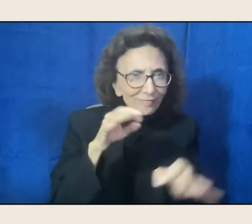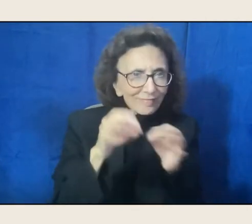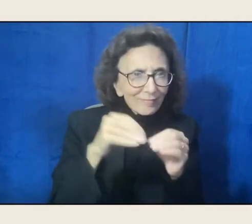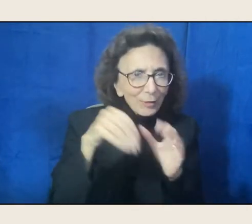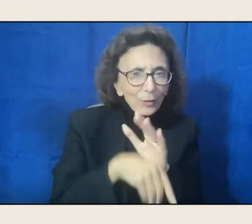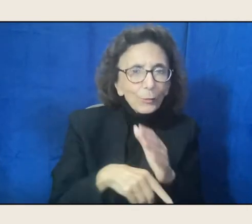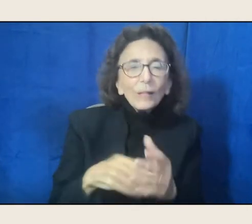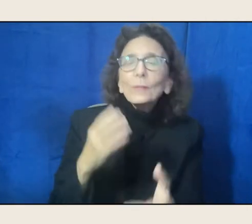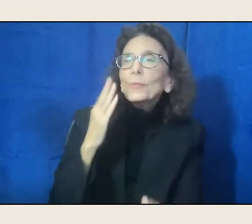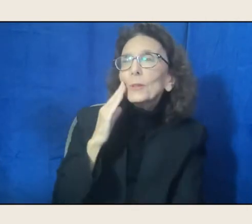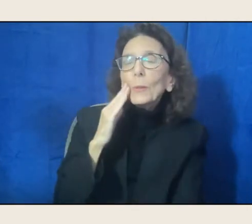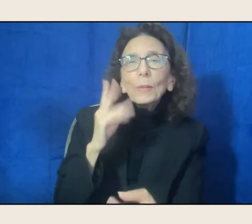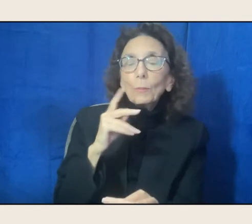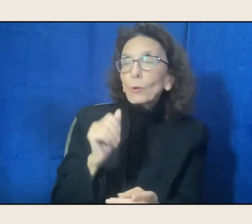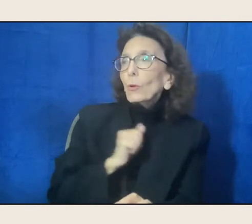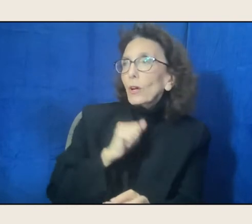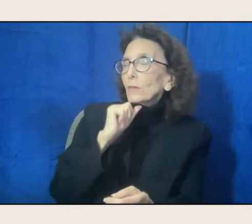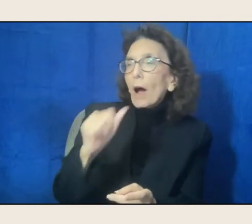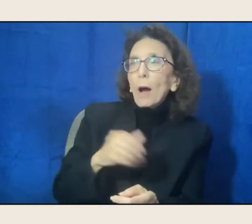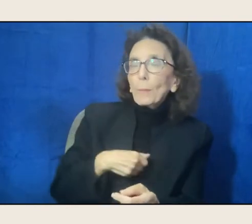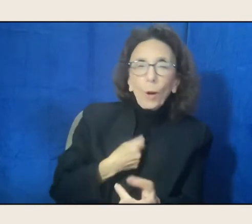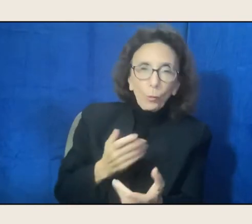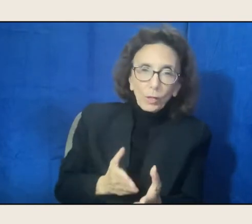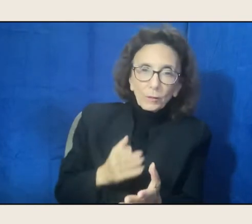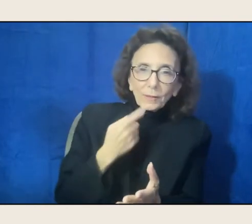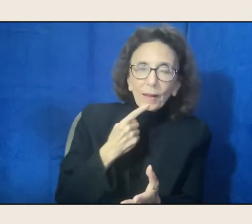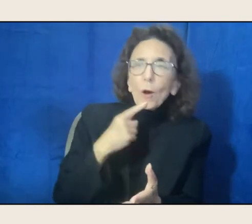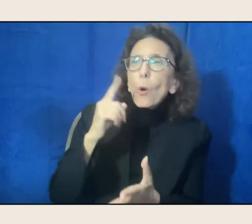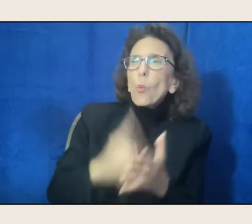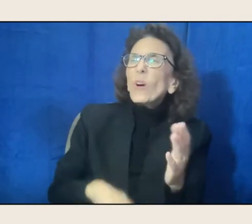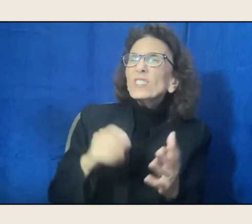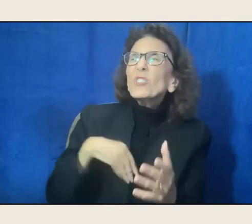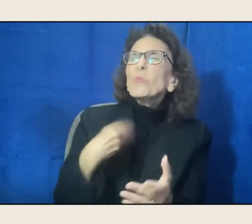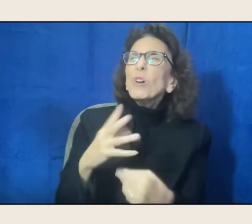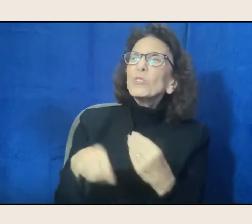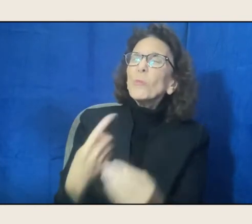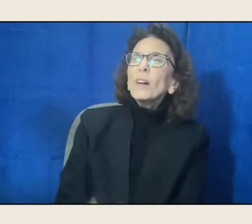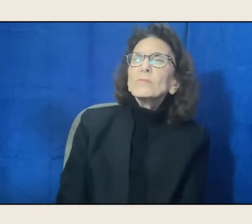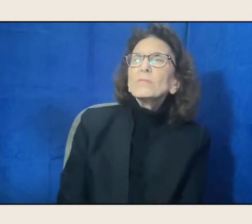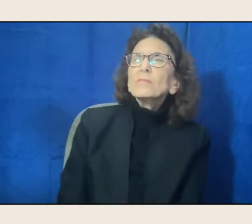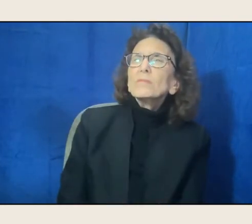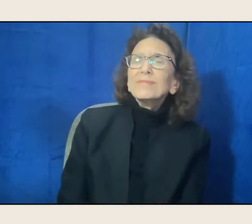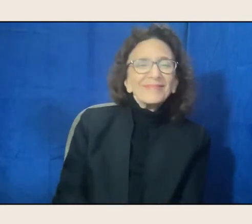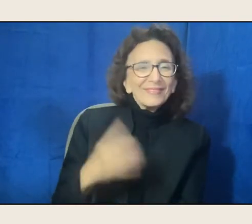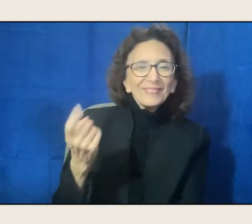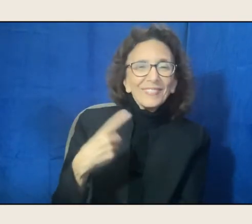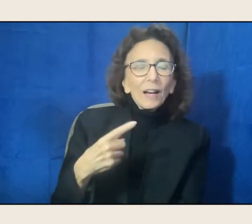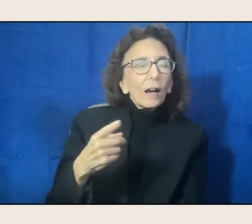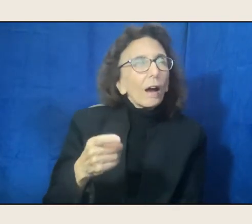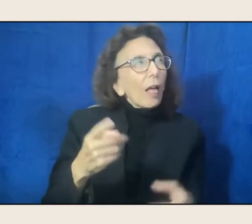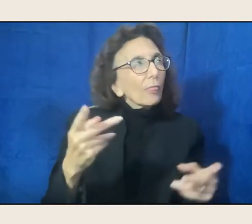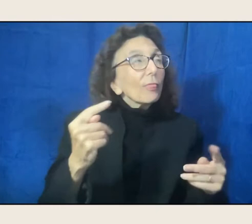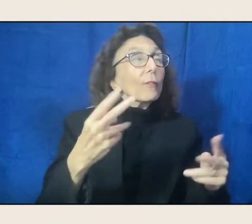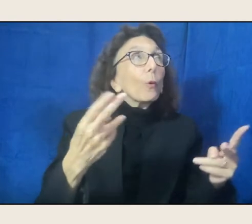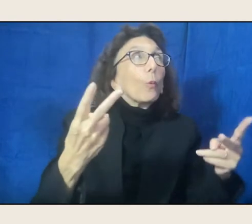who aren't poets, they'll say what is your poetry about? Oh, the worst question. The worst question.